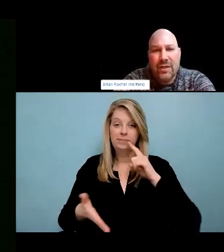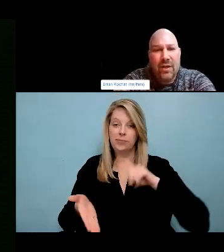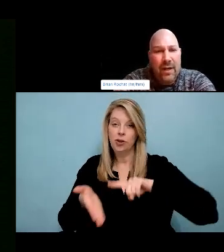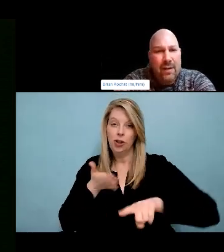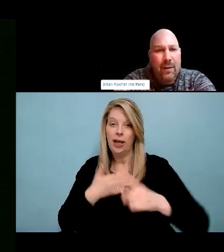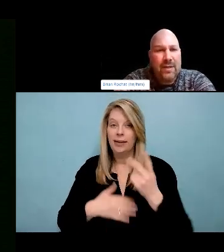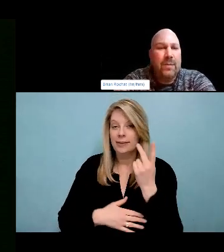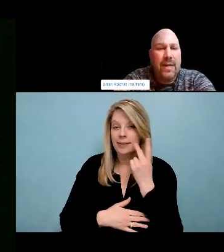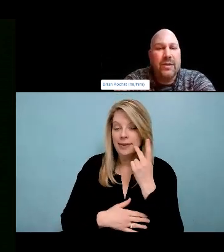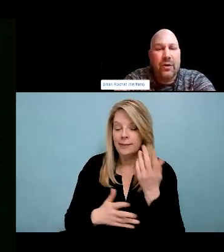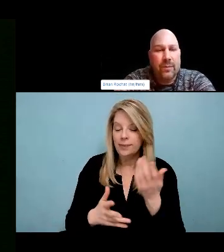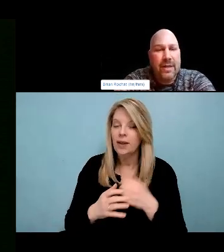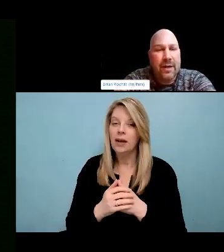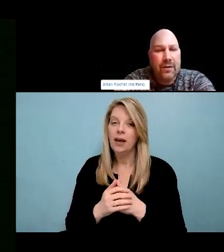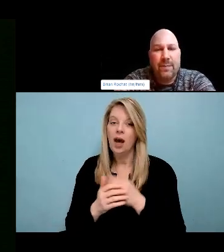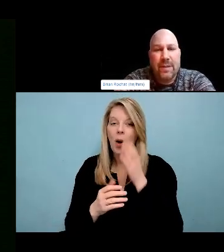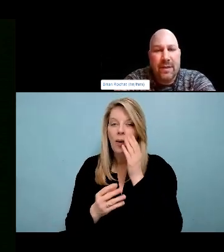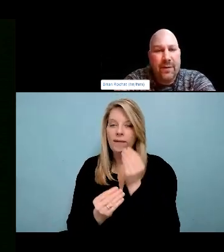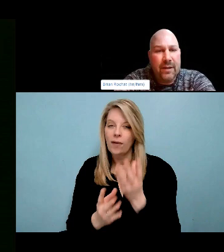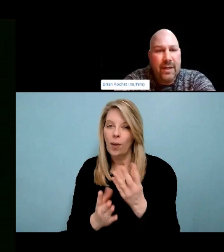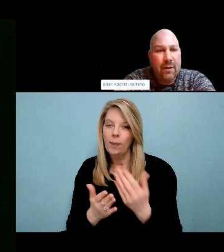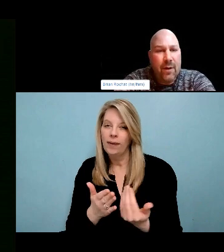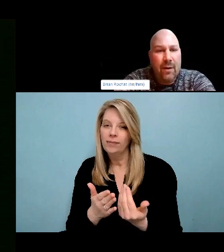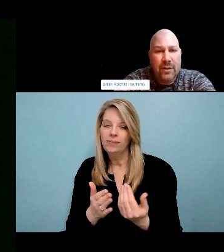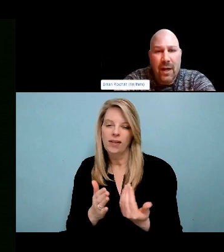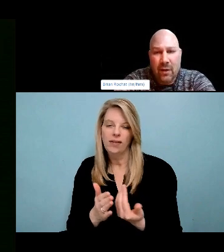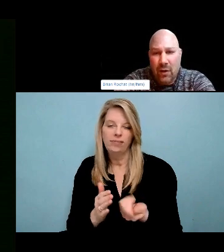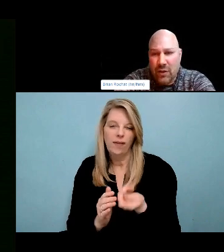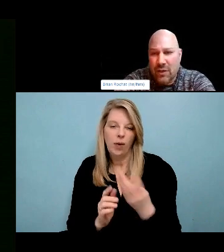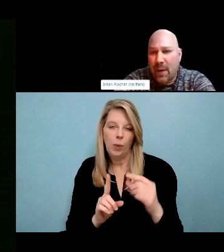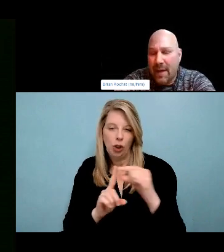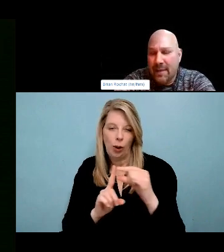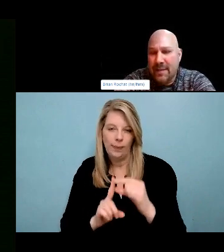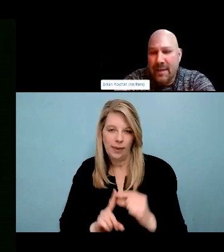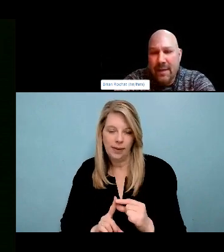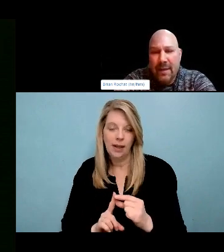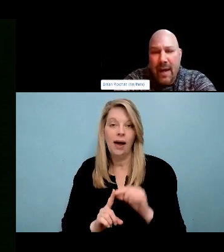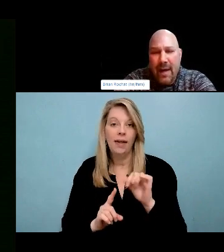the water is really important. To me and to my family.